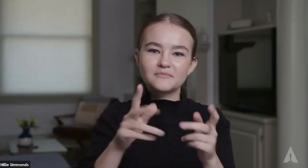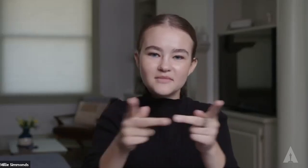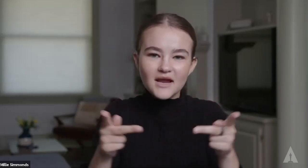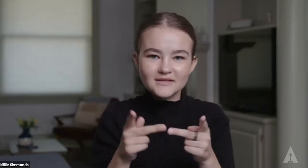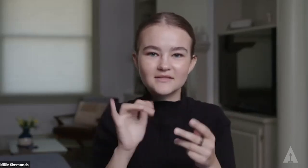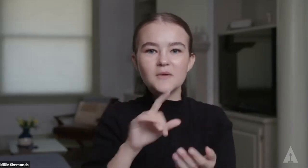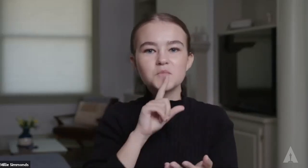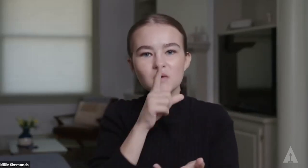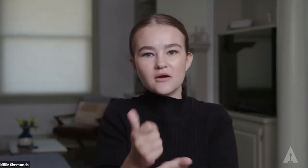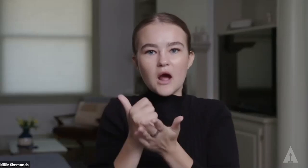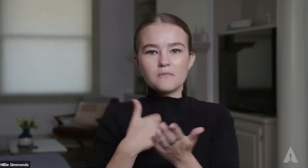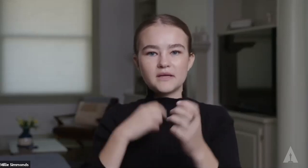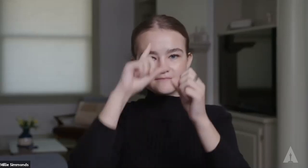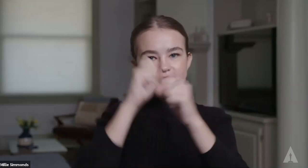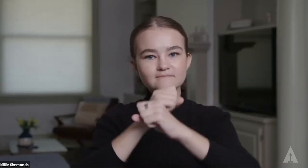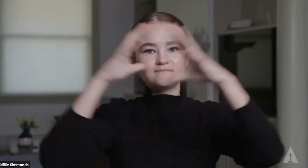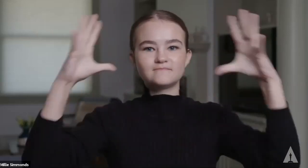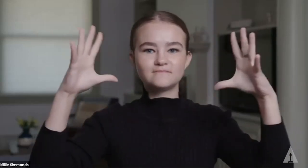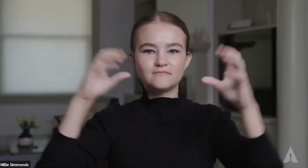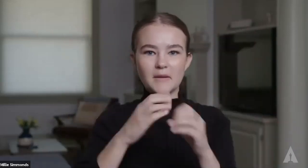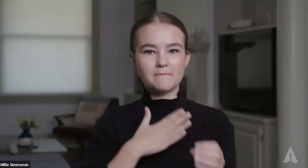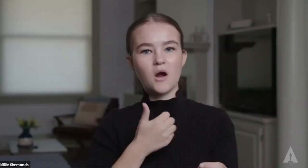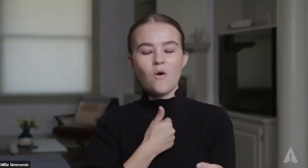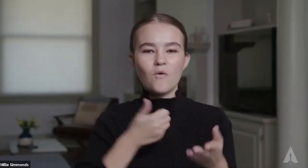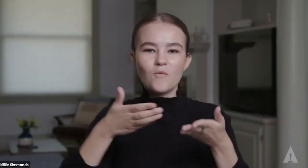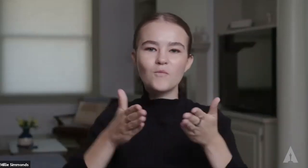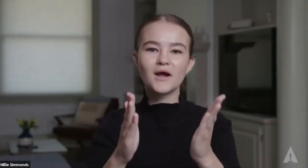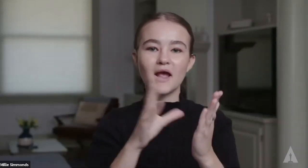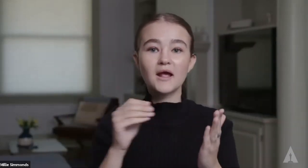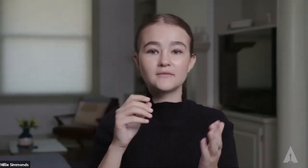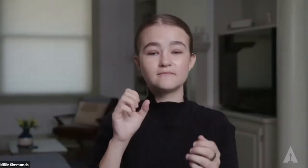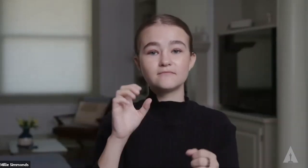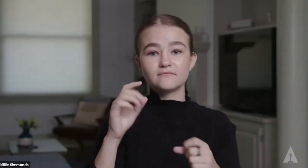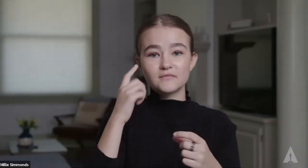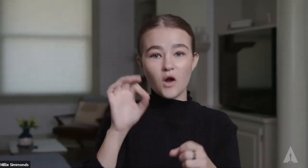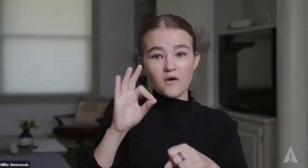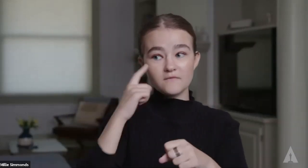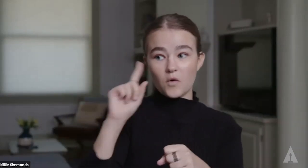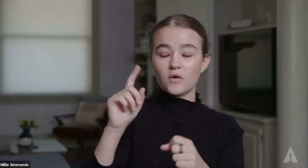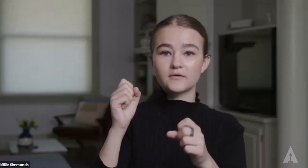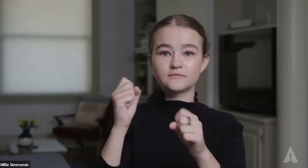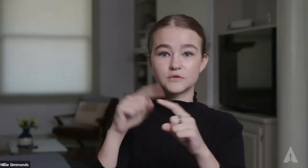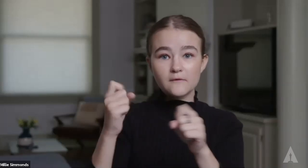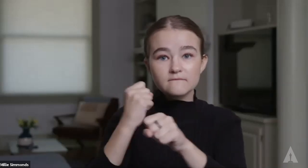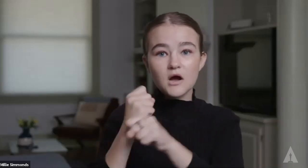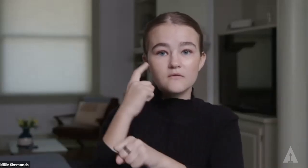in order to immerse myself in their world. And it helps me develop my own character in my way.